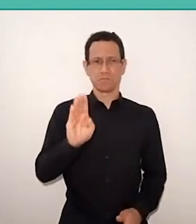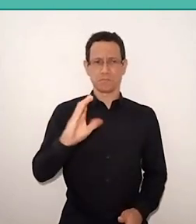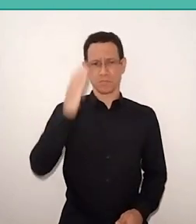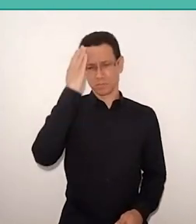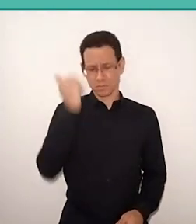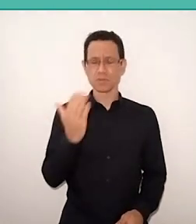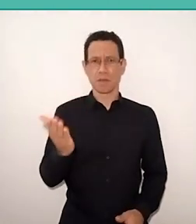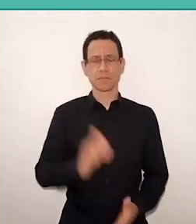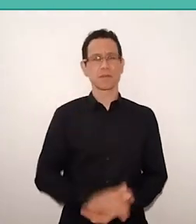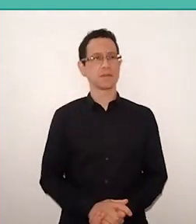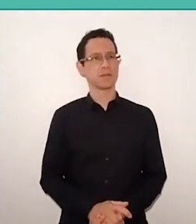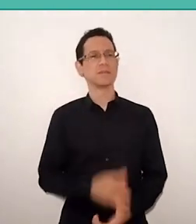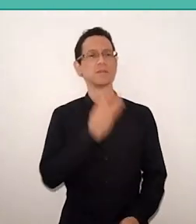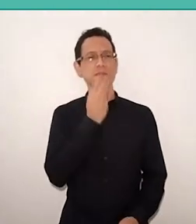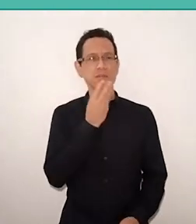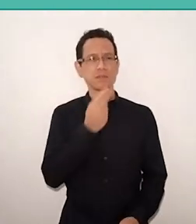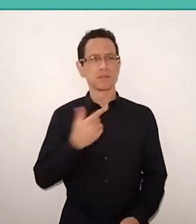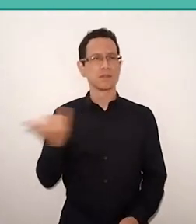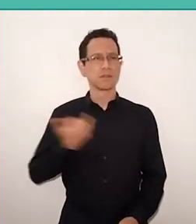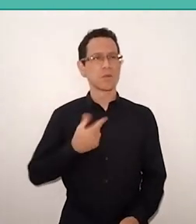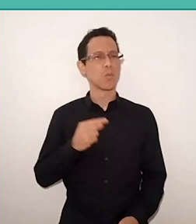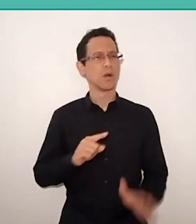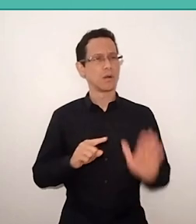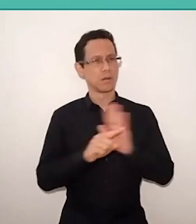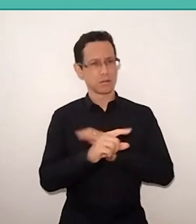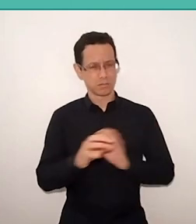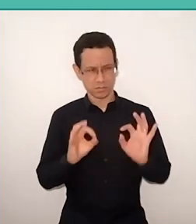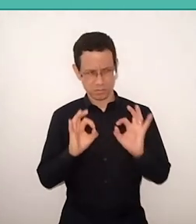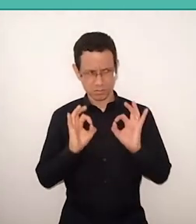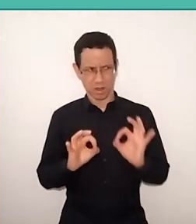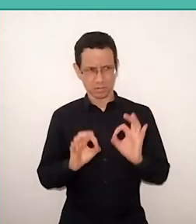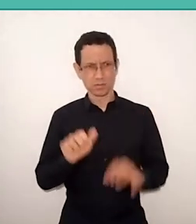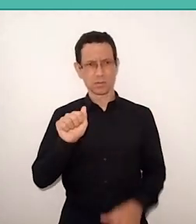And then Paulo Freire always returned for us with a question: "Are you sure it was literate at school?”.